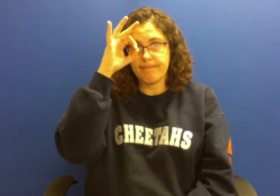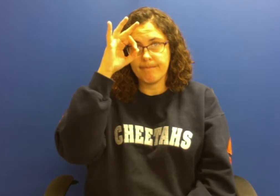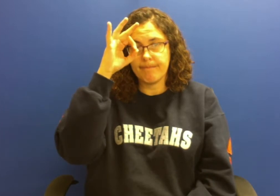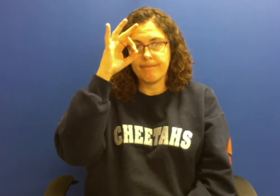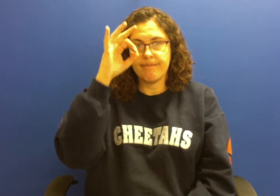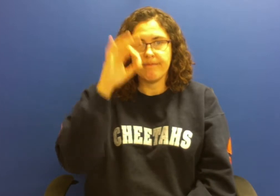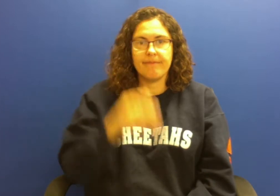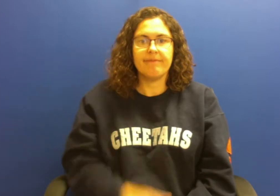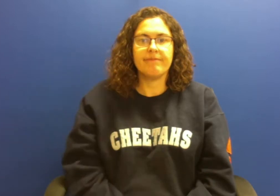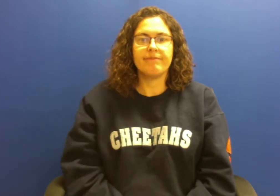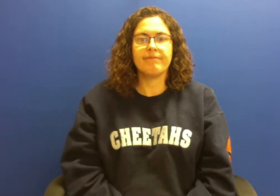pineapple